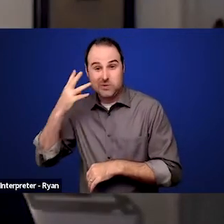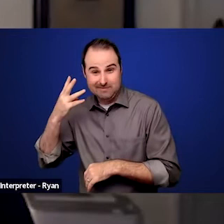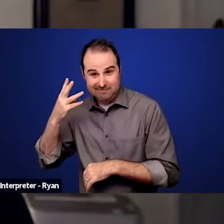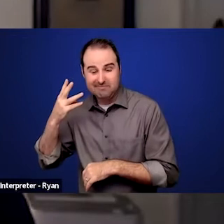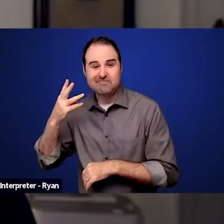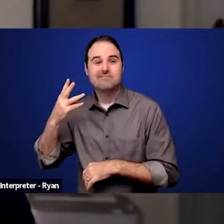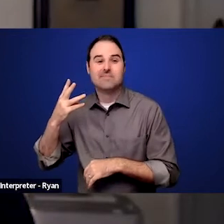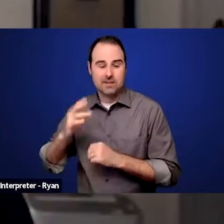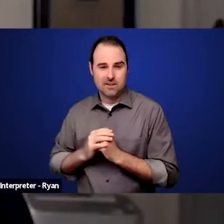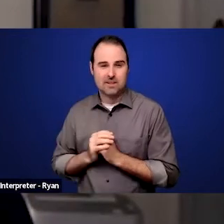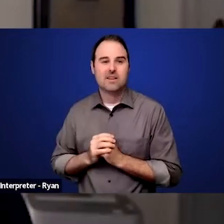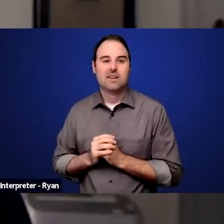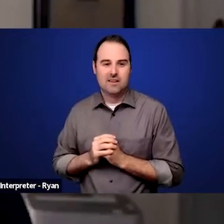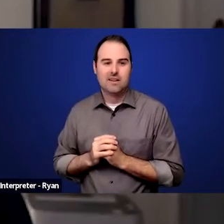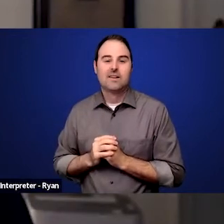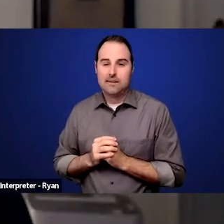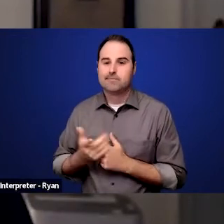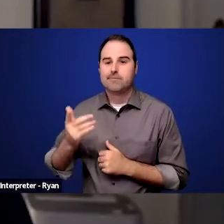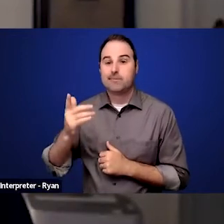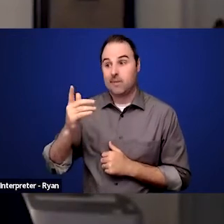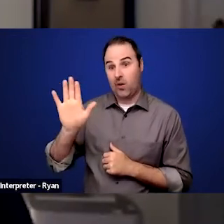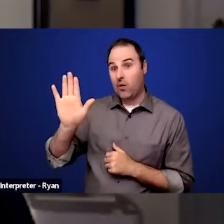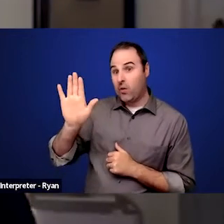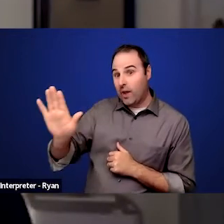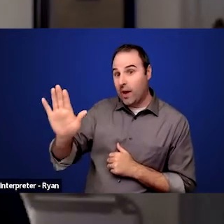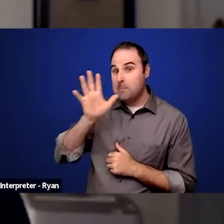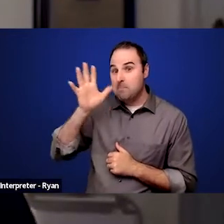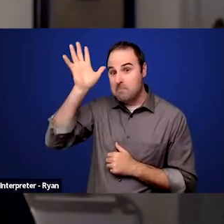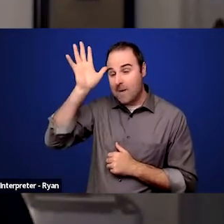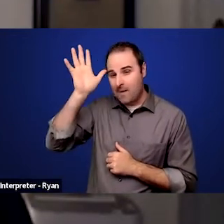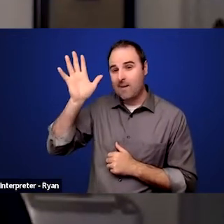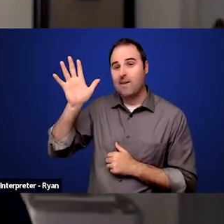and lost their parents on both sides and other relatives,